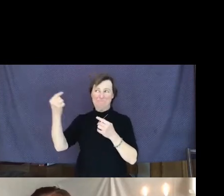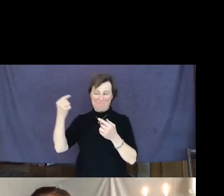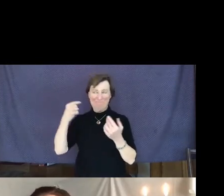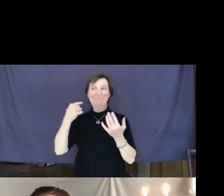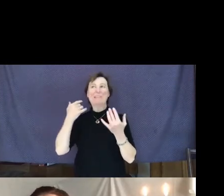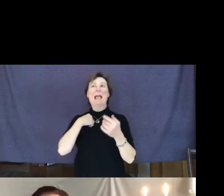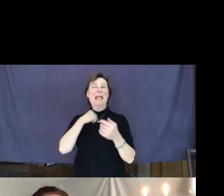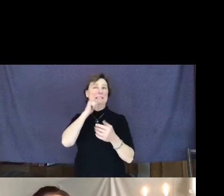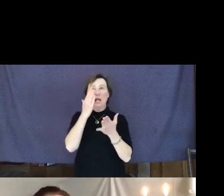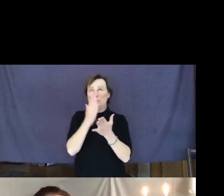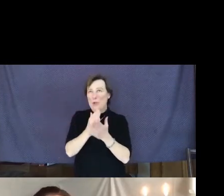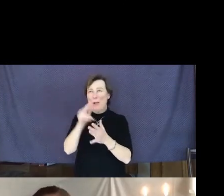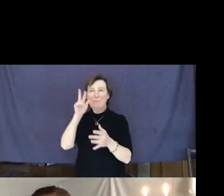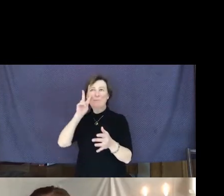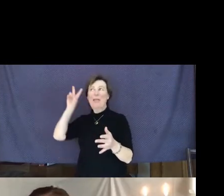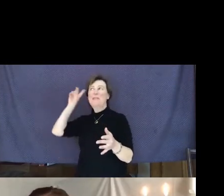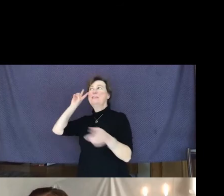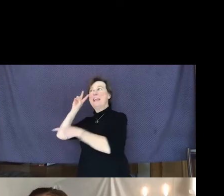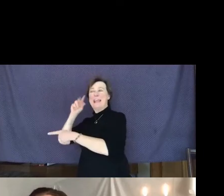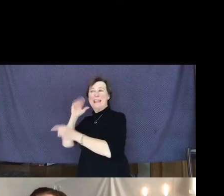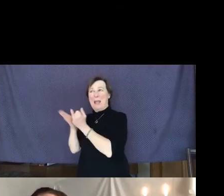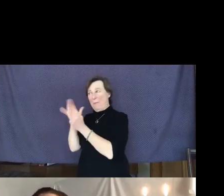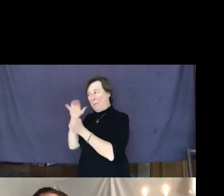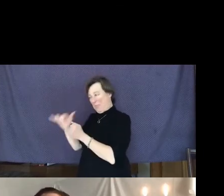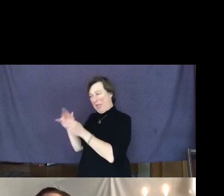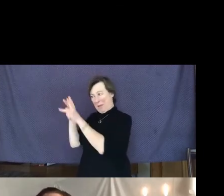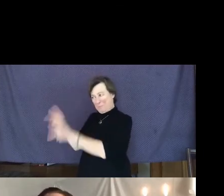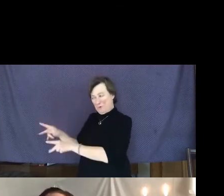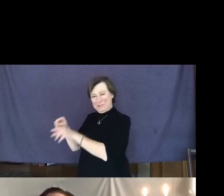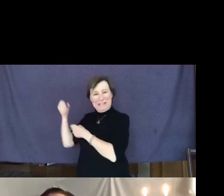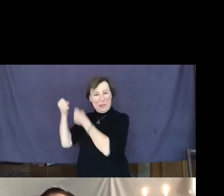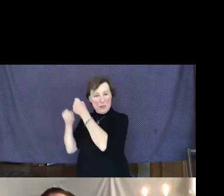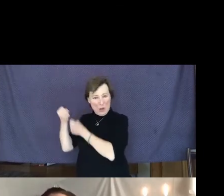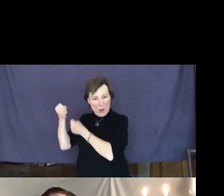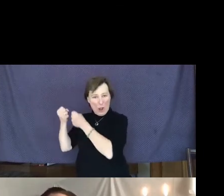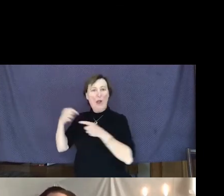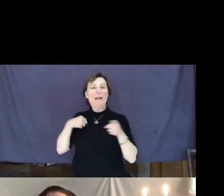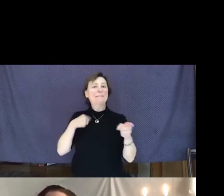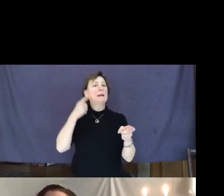to help the person in the car. If I really think this integrity thing